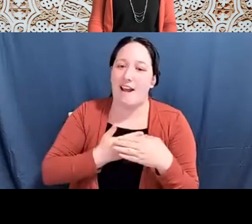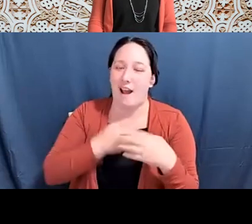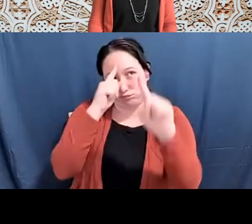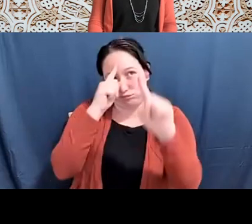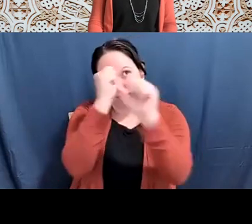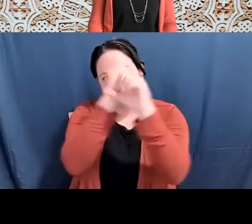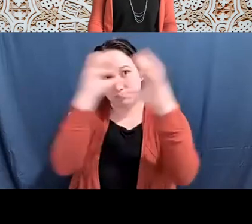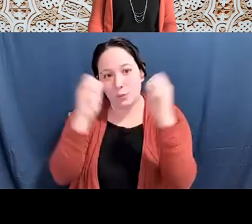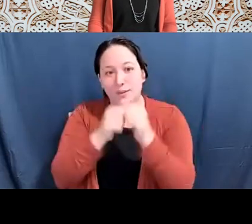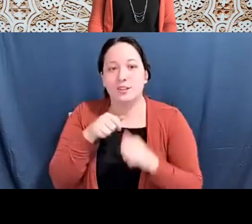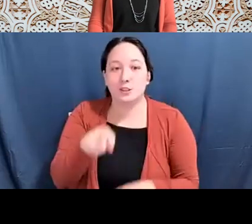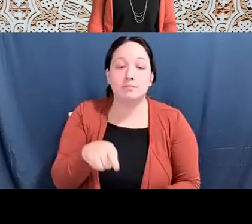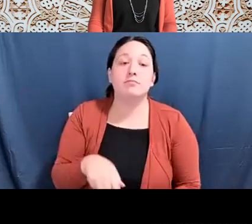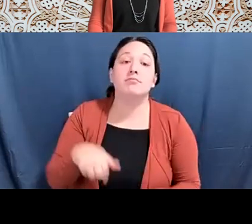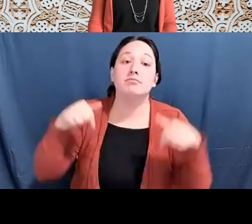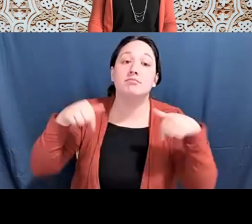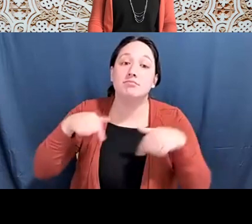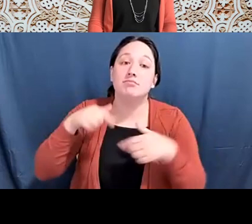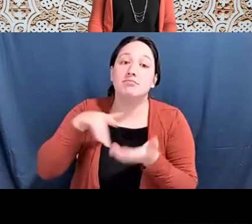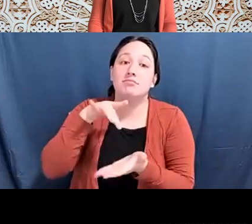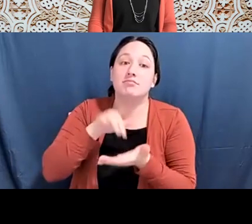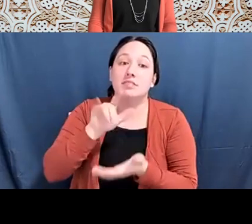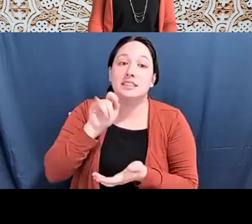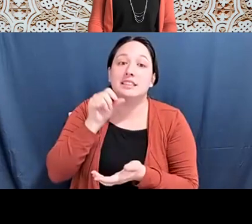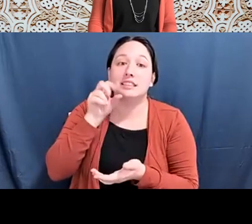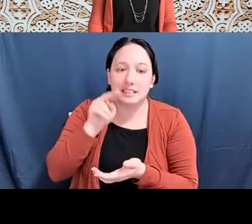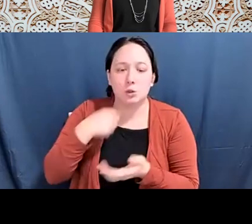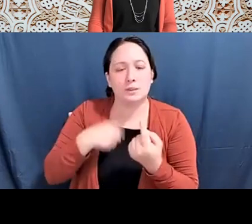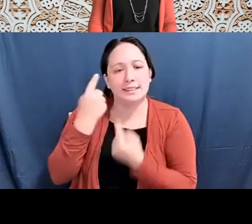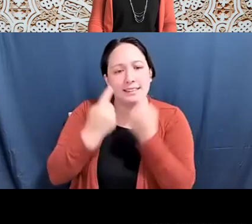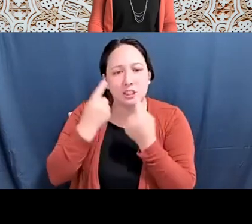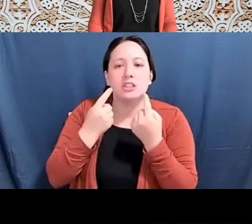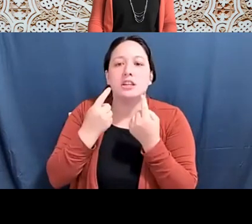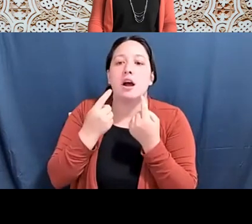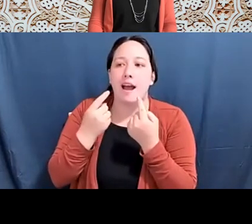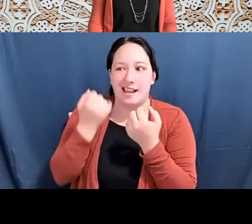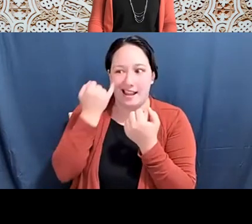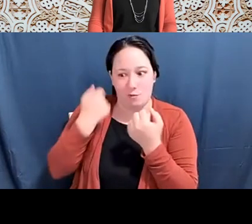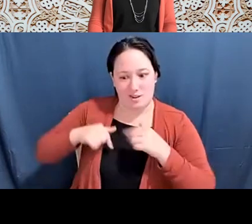Katherine Michel: The Lytton Center considers ways that the study of the past can help shape the present and future.